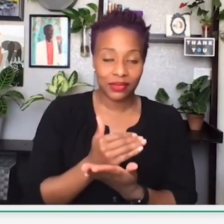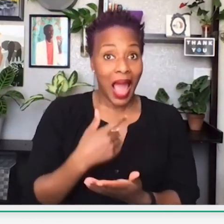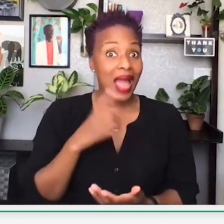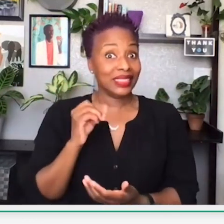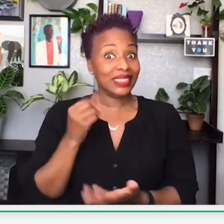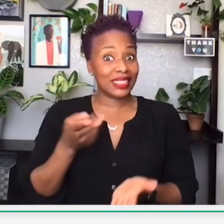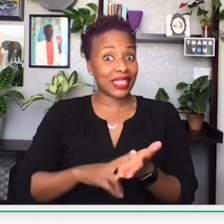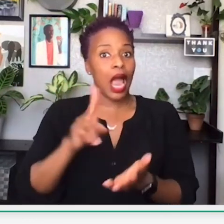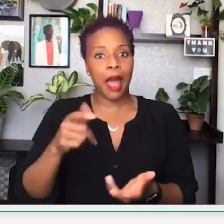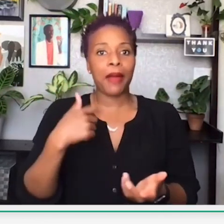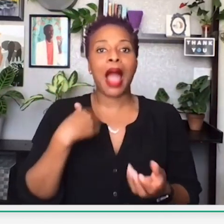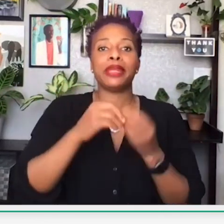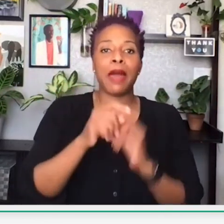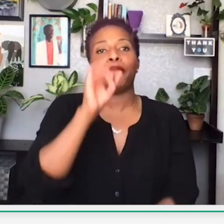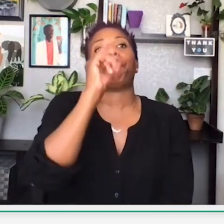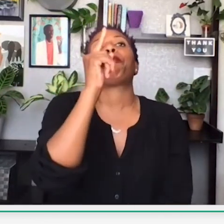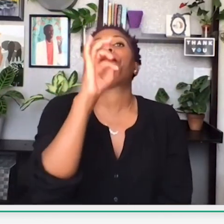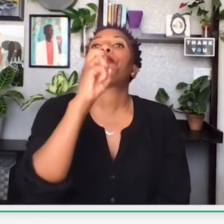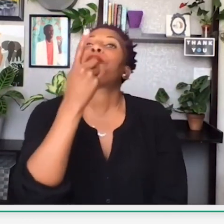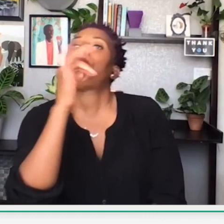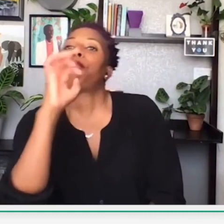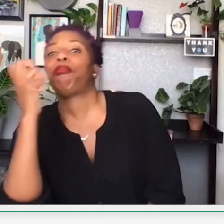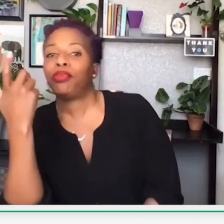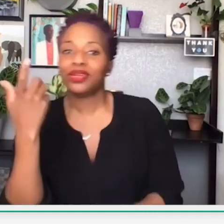please be sure to sign up to this waiting list. I myself signed up for it.